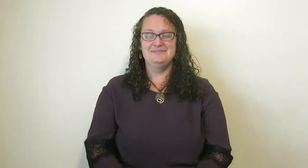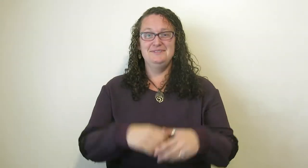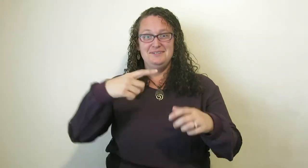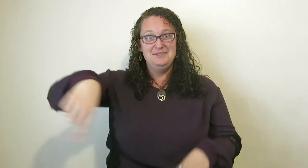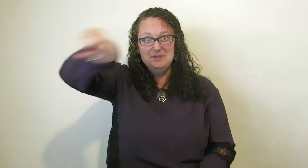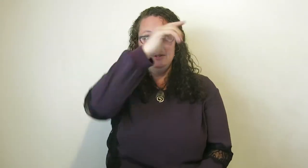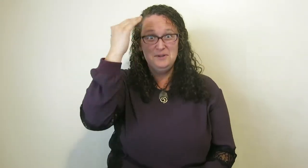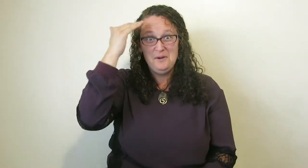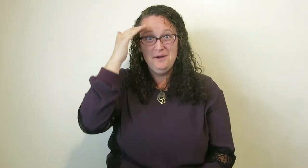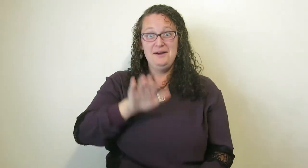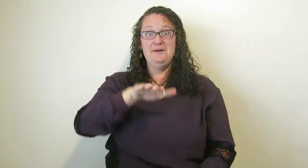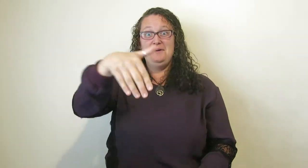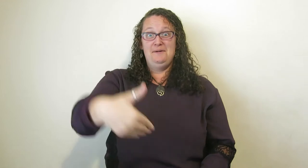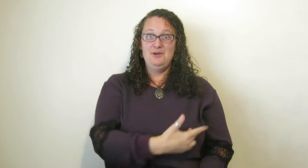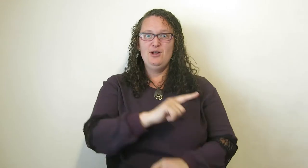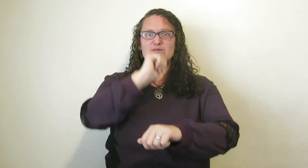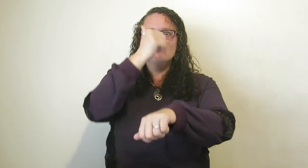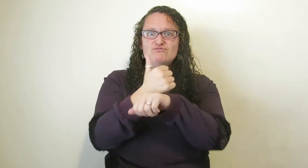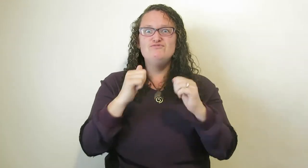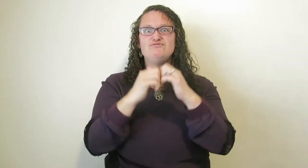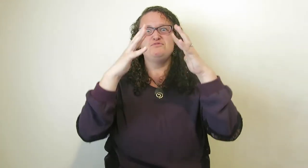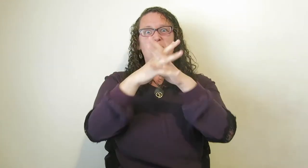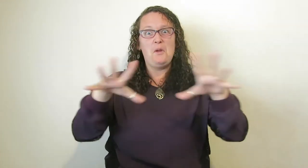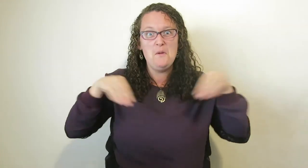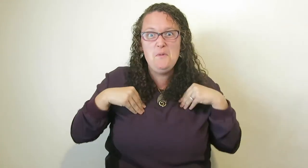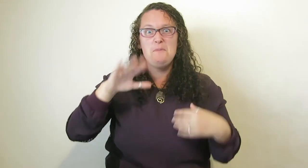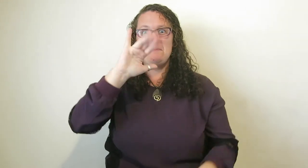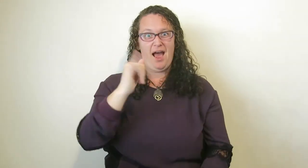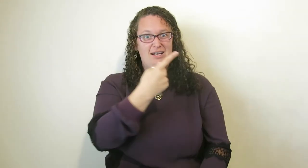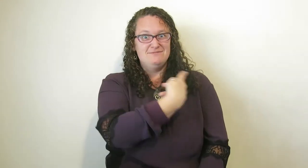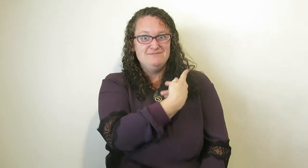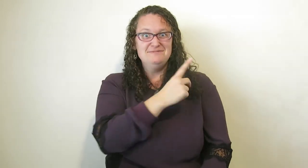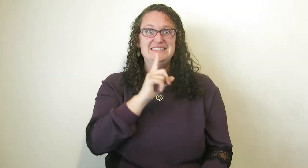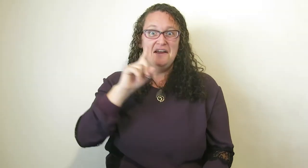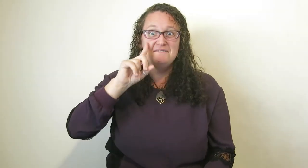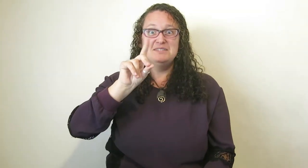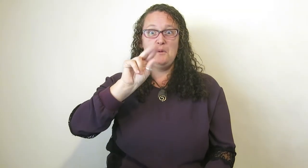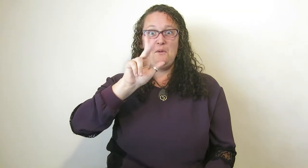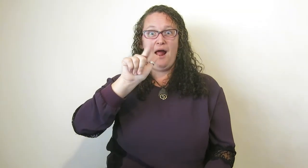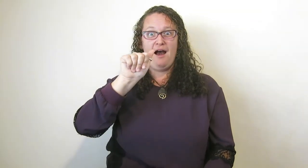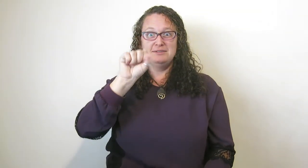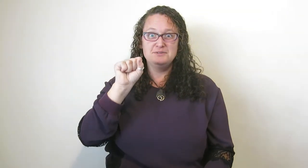As most of you know, Hand Waves Birth Services is established and owned by both of us, two Deaf doulas.